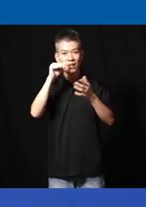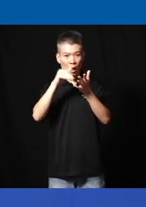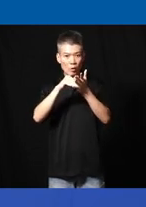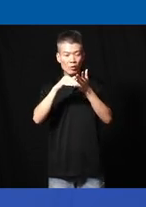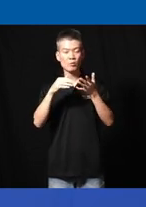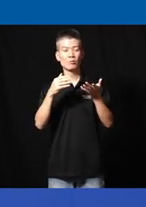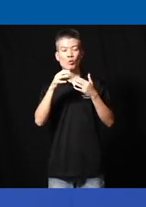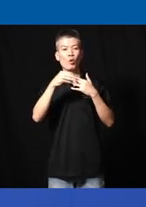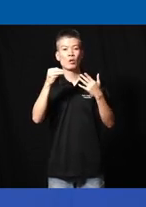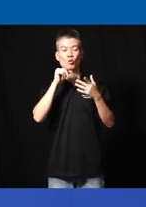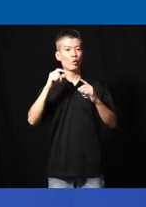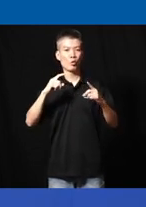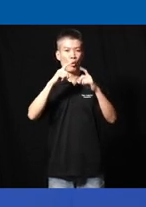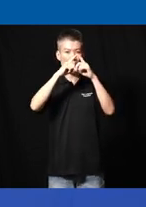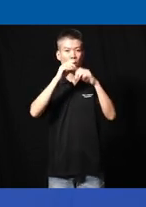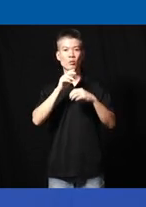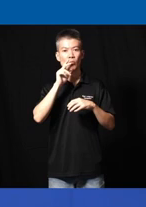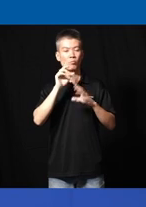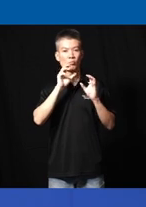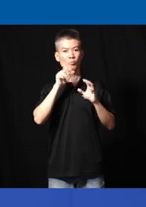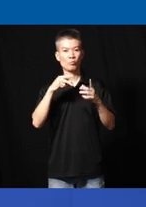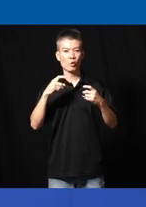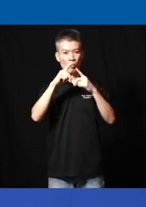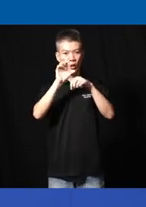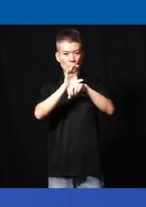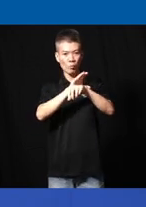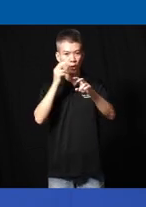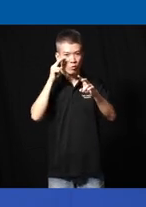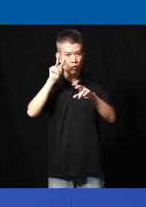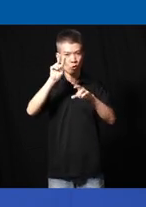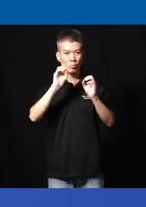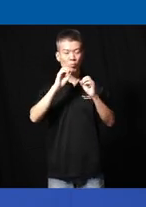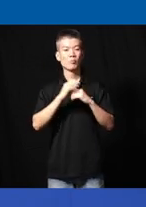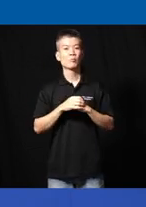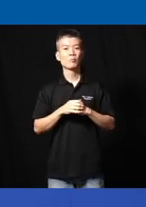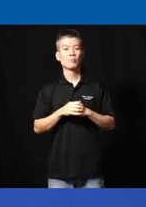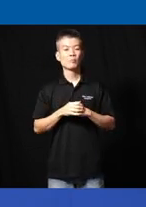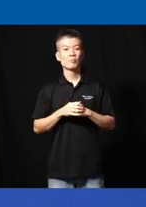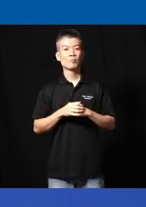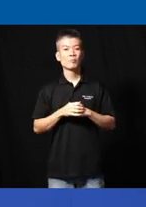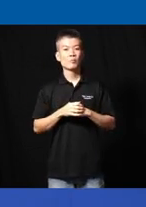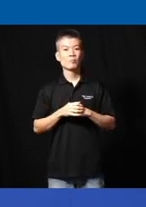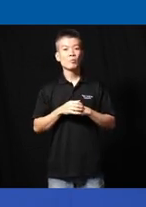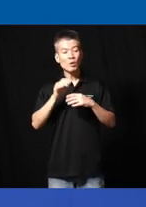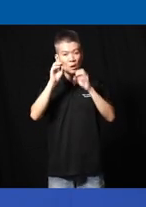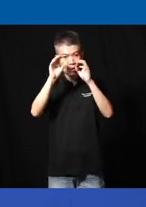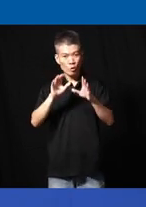not so complex it doesn't have complex computer vision uh and actually the teacher did ask the